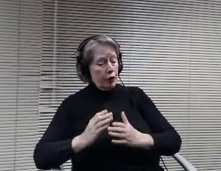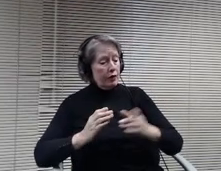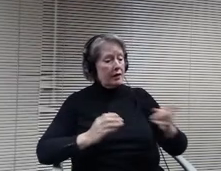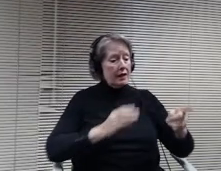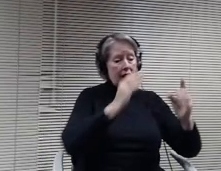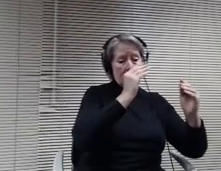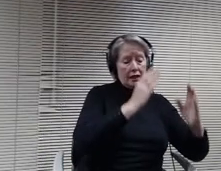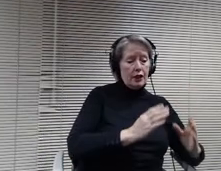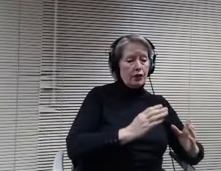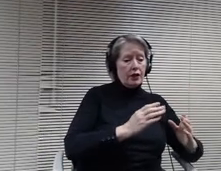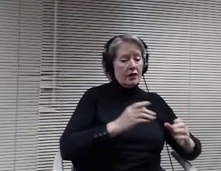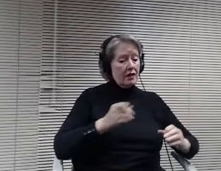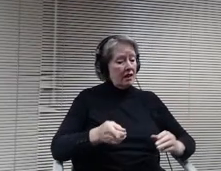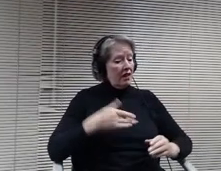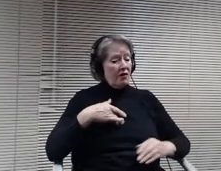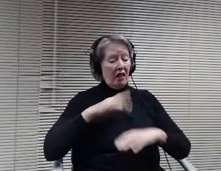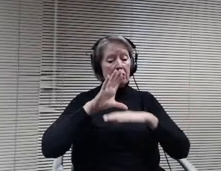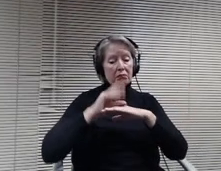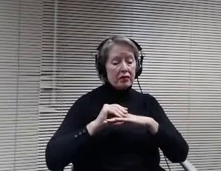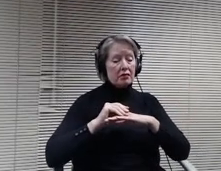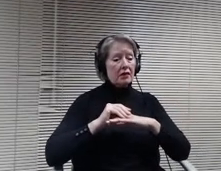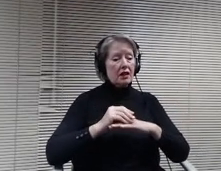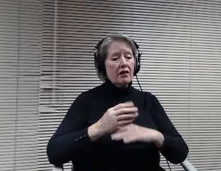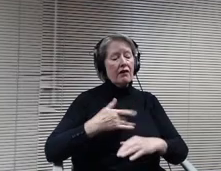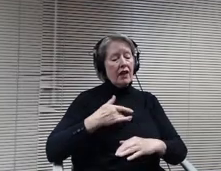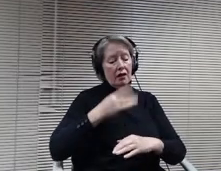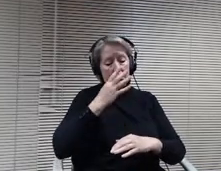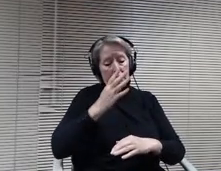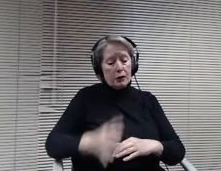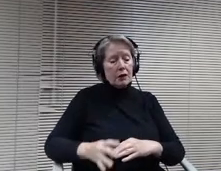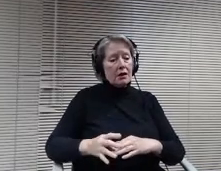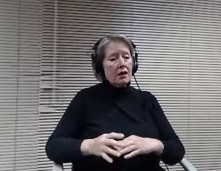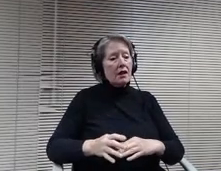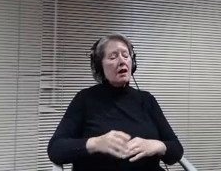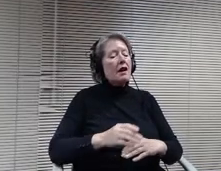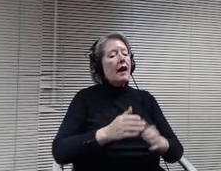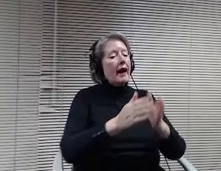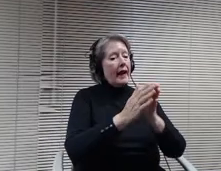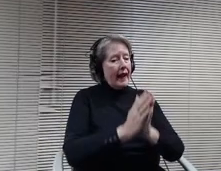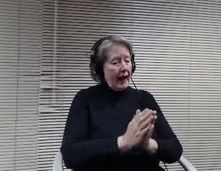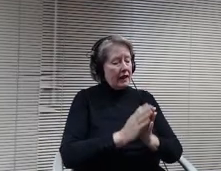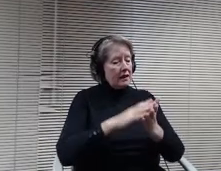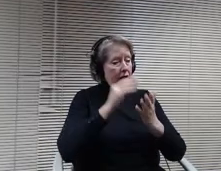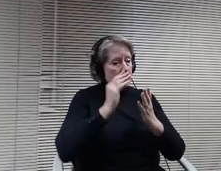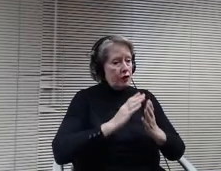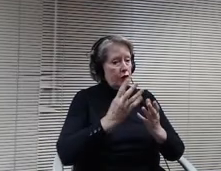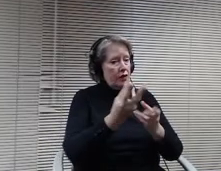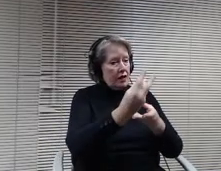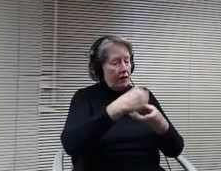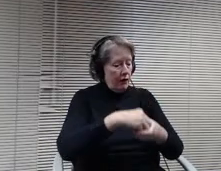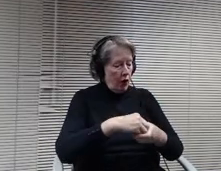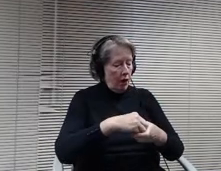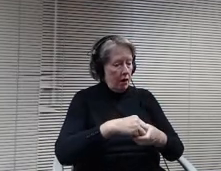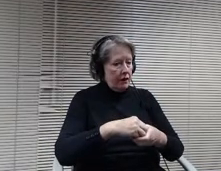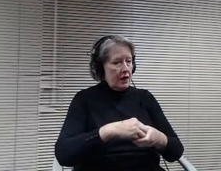I ask that students involved in bias incidents be made aware of the specific actions taken to resolve the incident and that